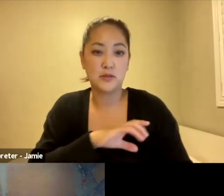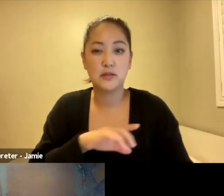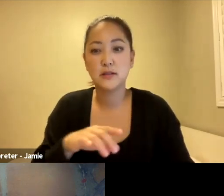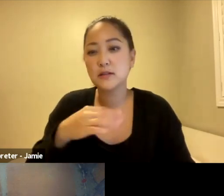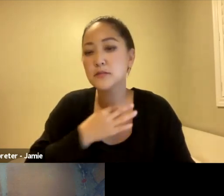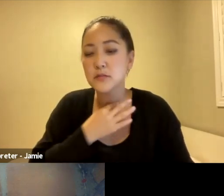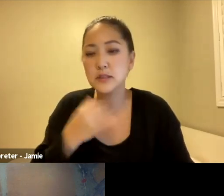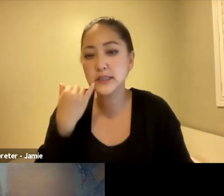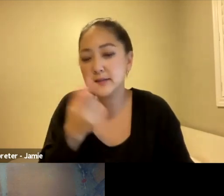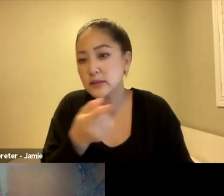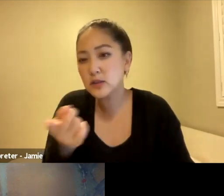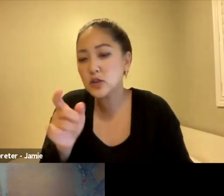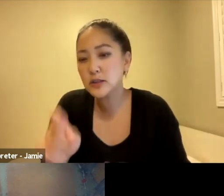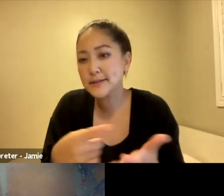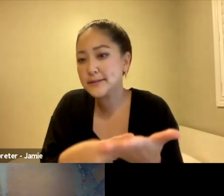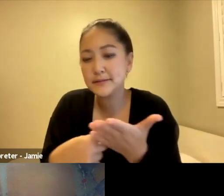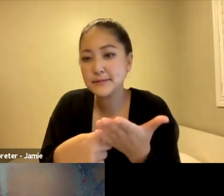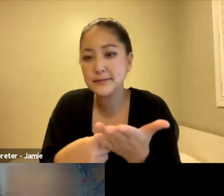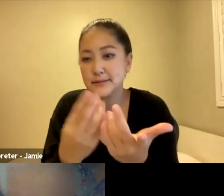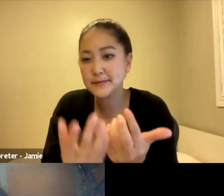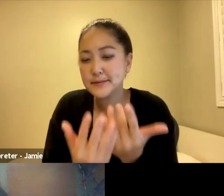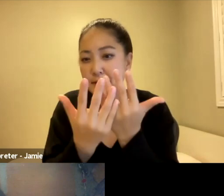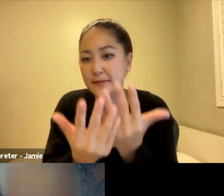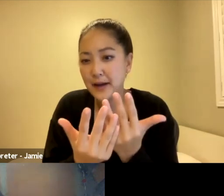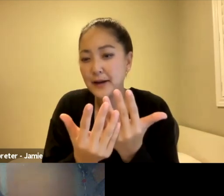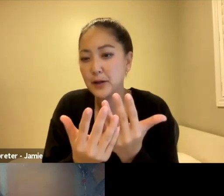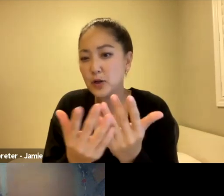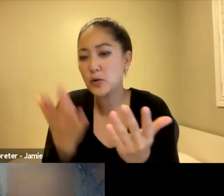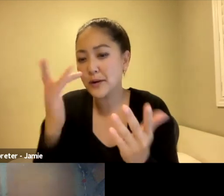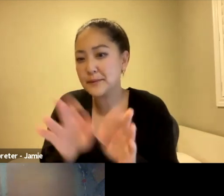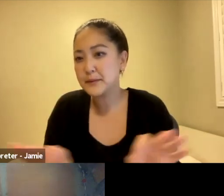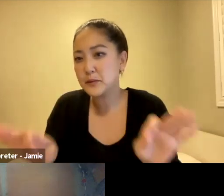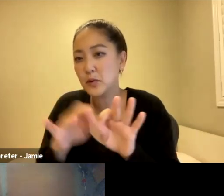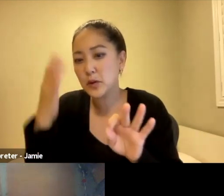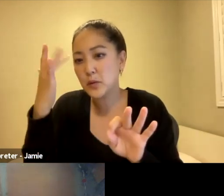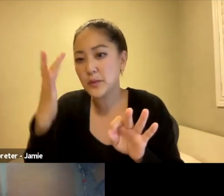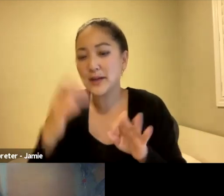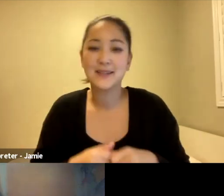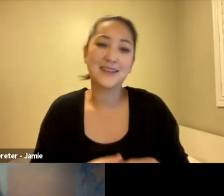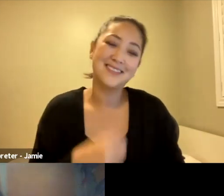the significance of the fire from your perspective. Yeah. Beautiful question.